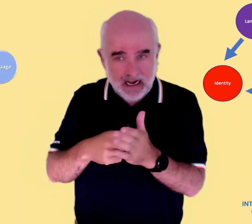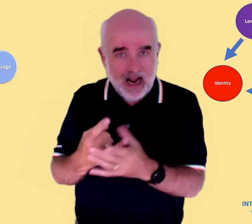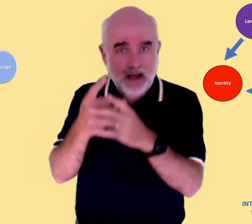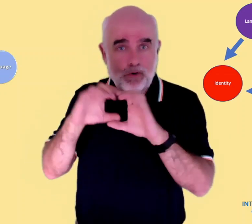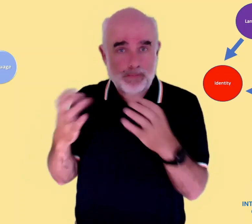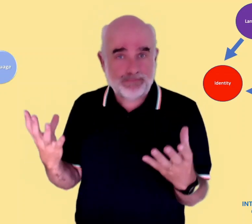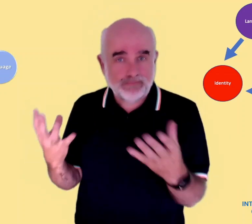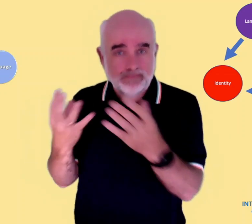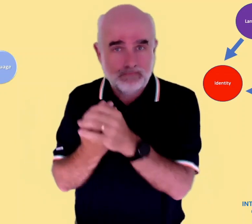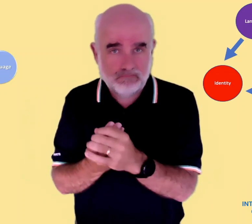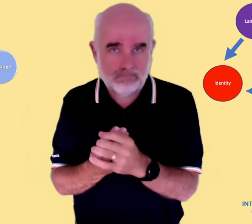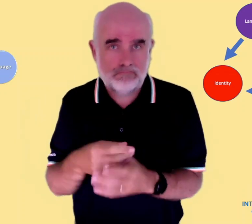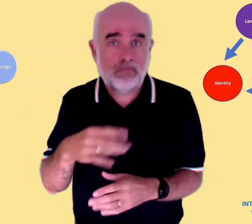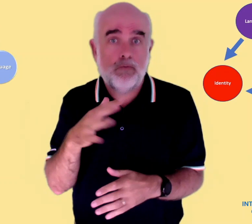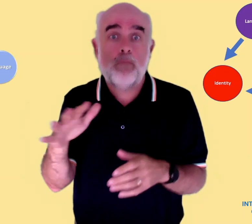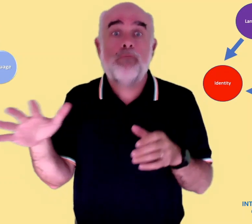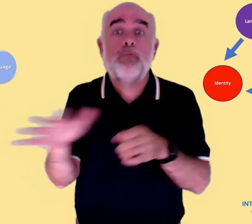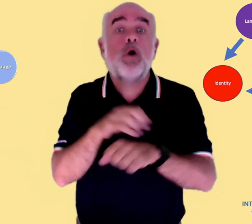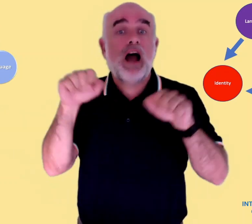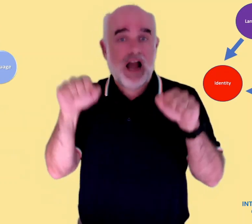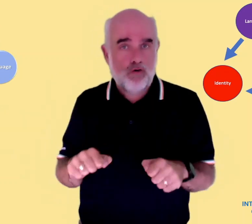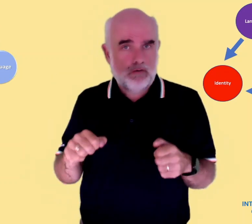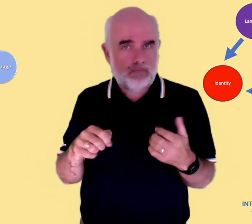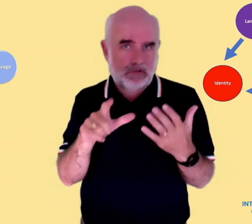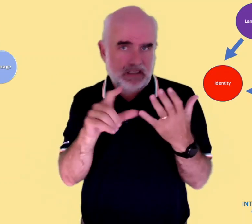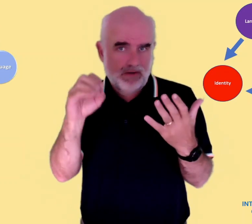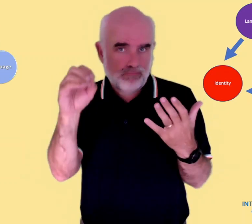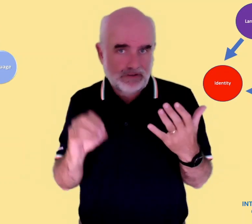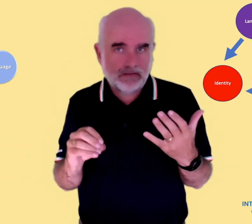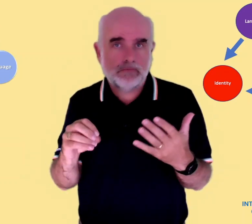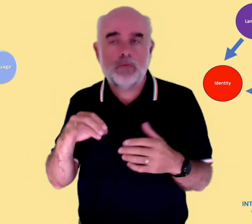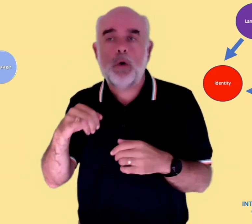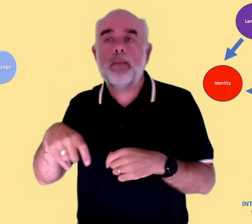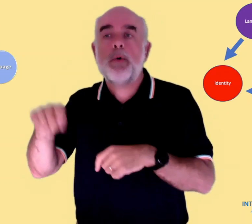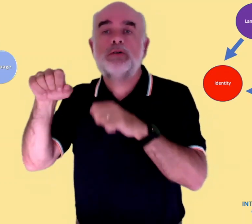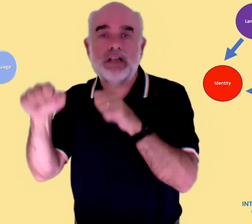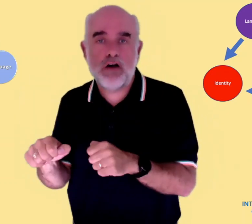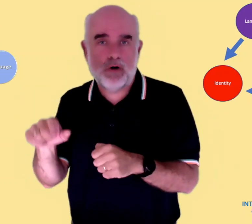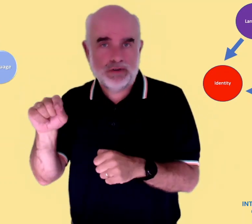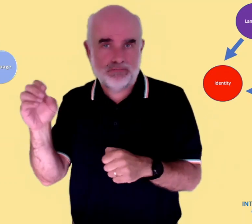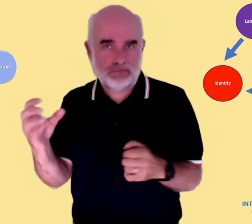"Irish Sign Language (ISL) is the key that holds the community together." 70% of respondents fully